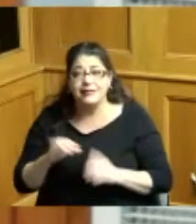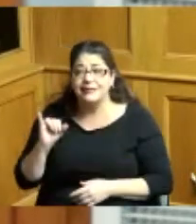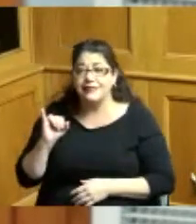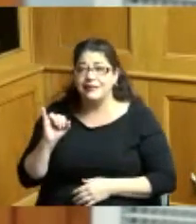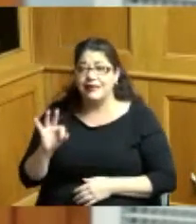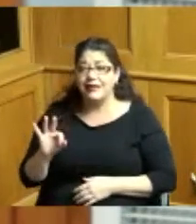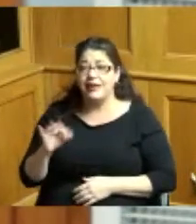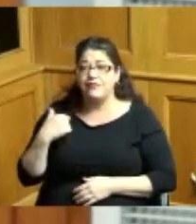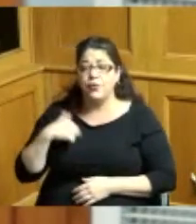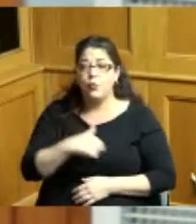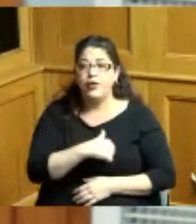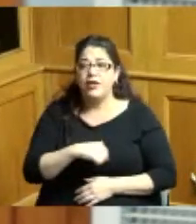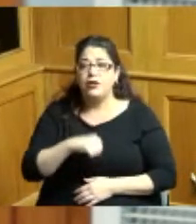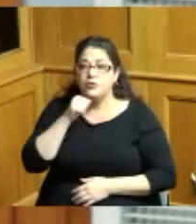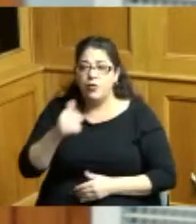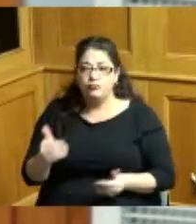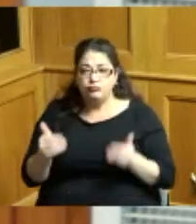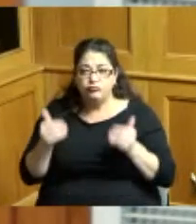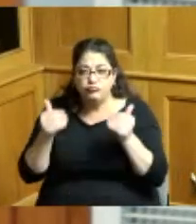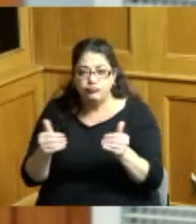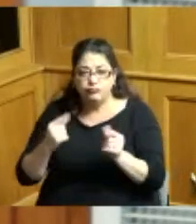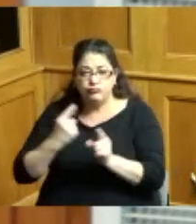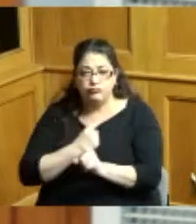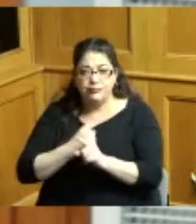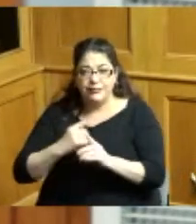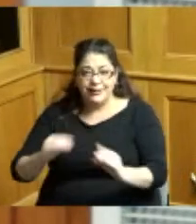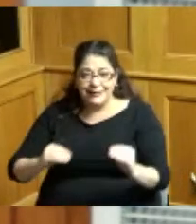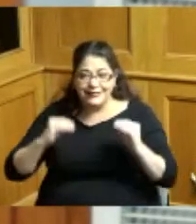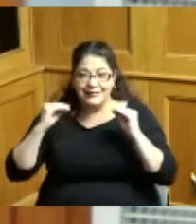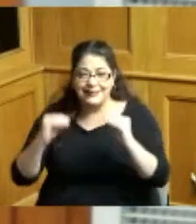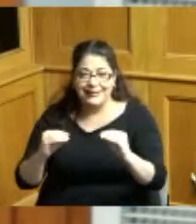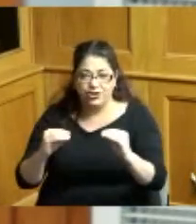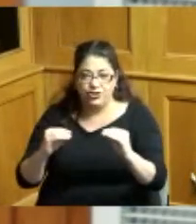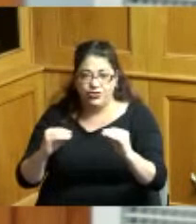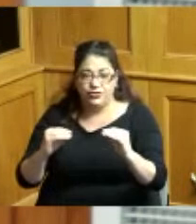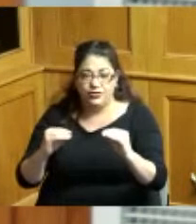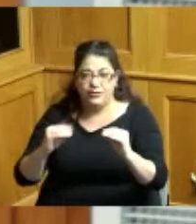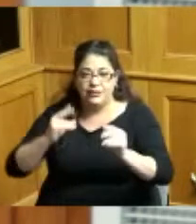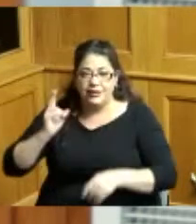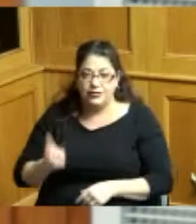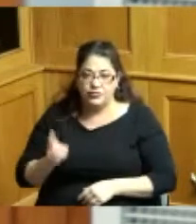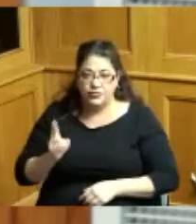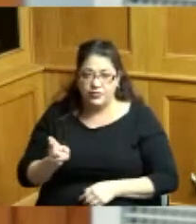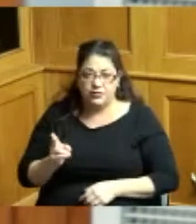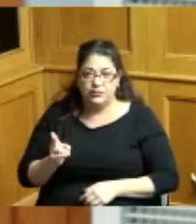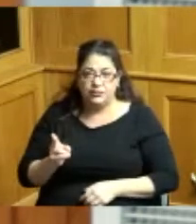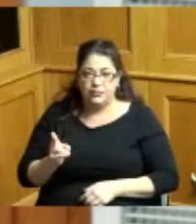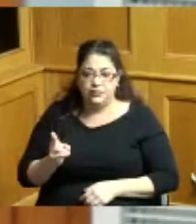and teach our history then there is no tradition to be had having said that one of